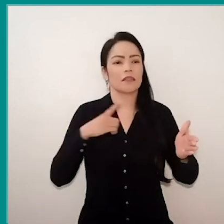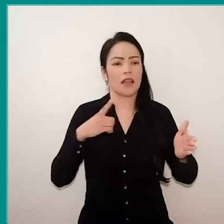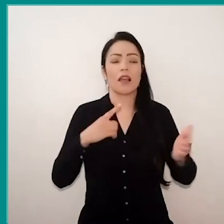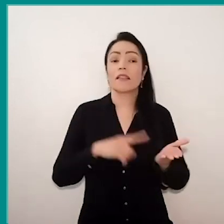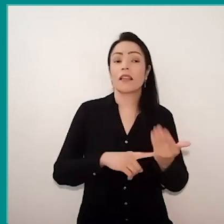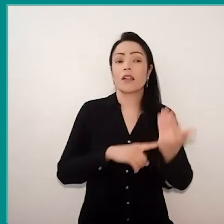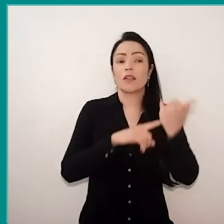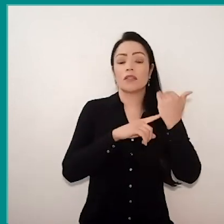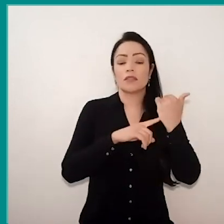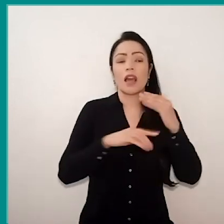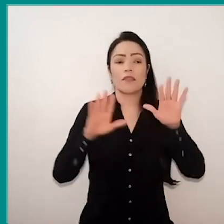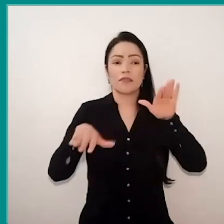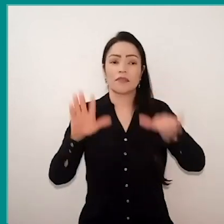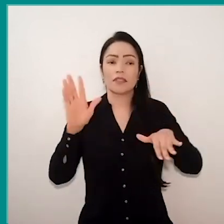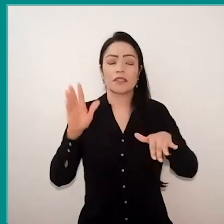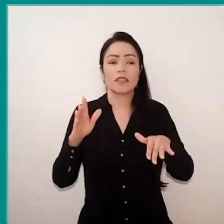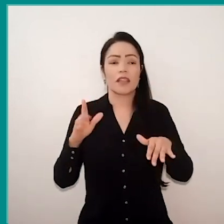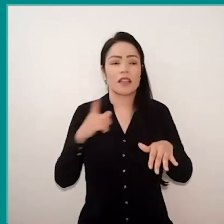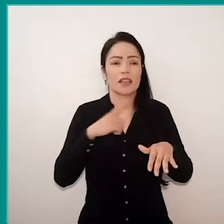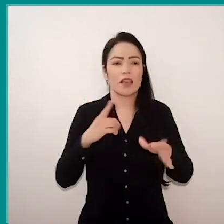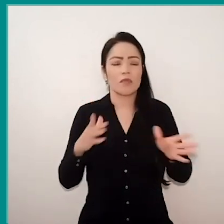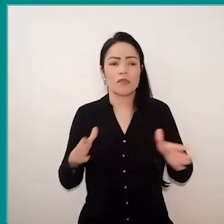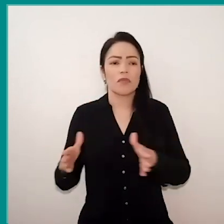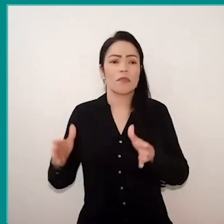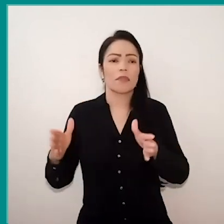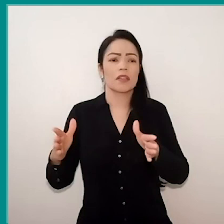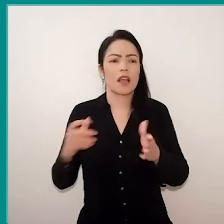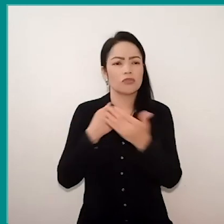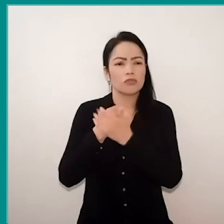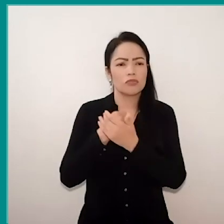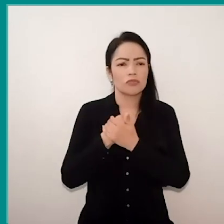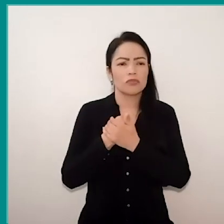sometimes a bias that is hidden, also as brought Glaucio,